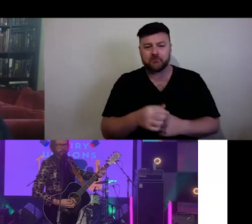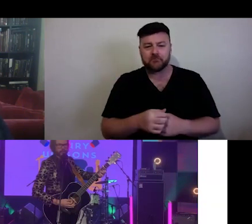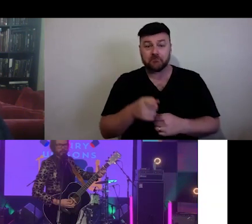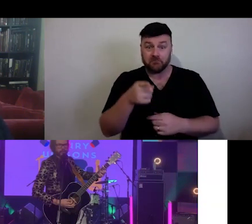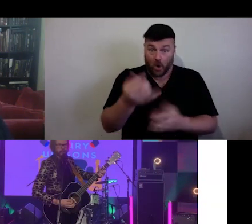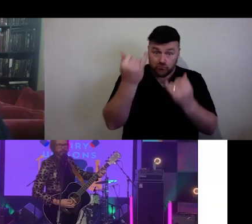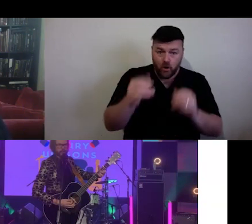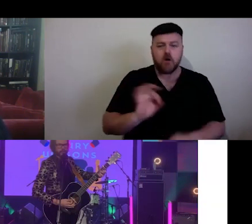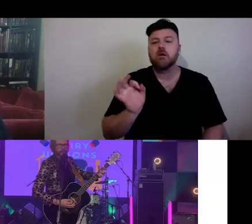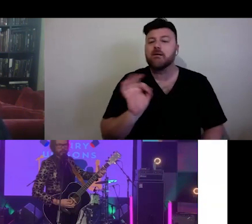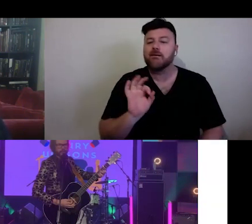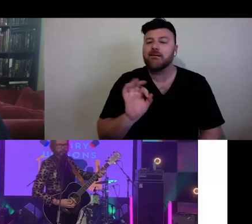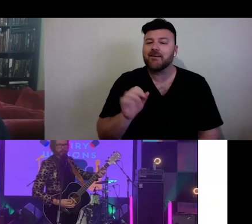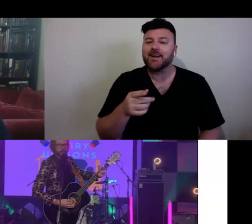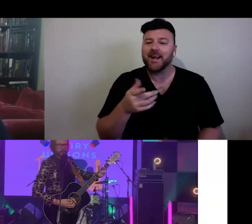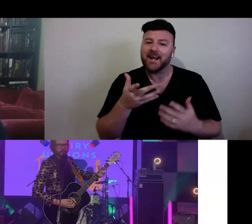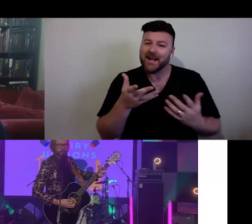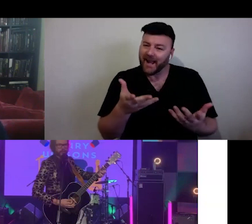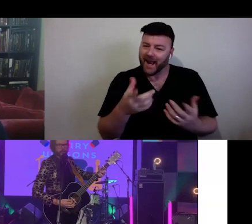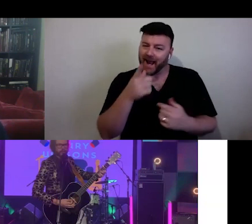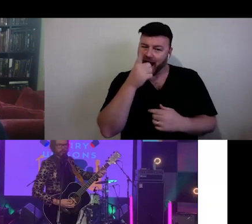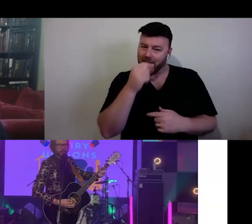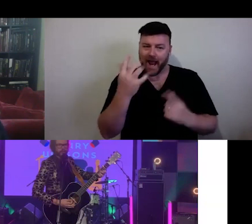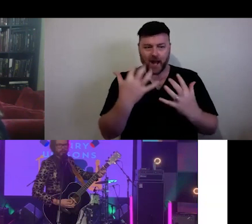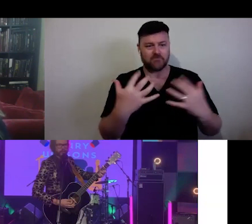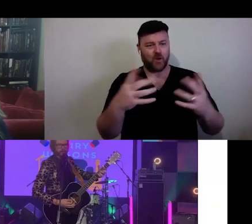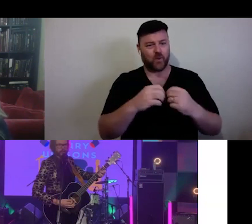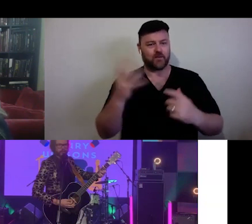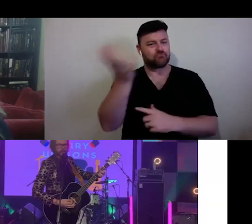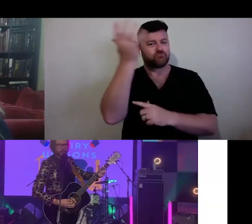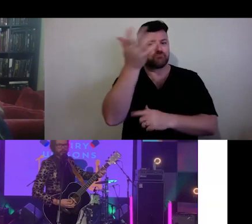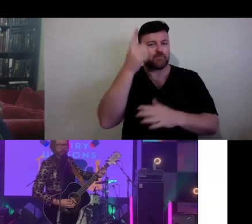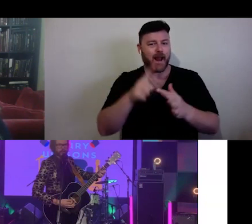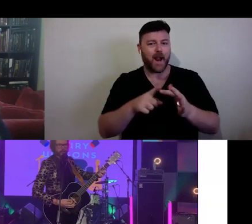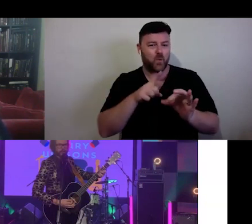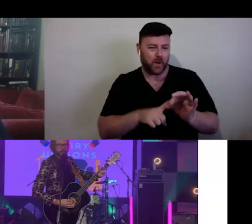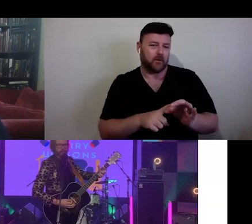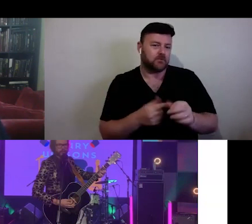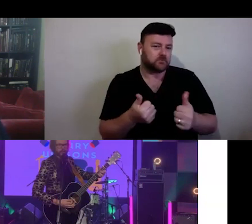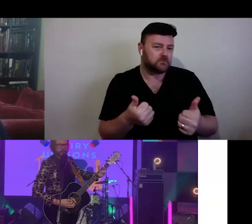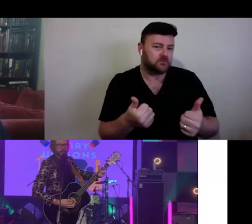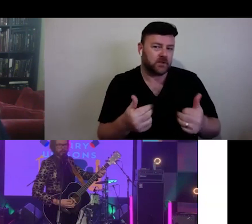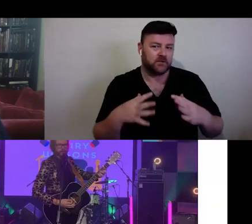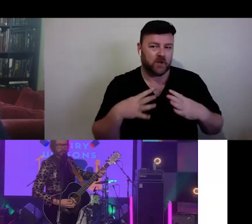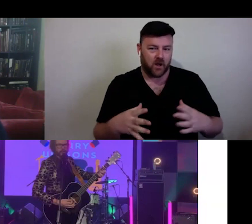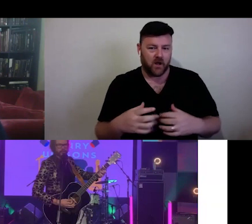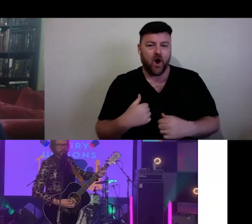with working can broadcast quality equipment. Notice that I didn't call these professional environments.